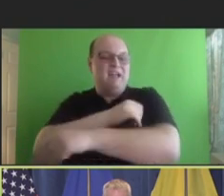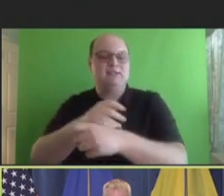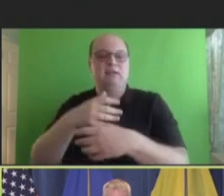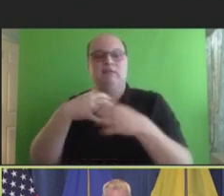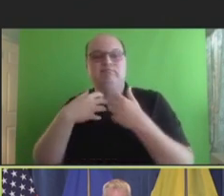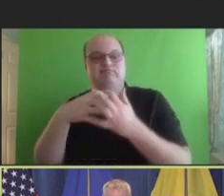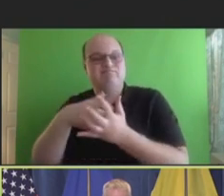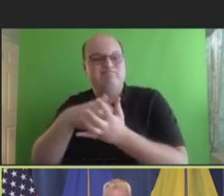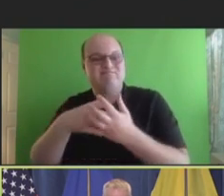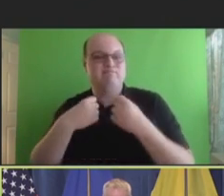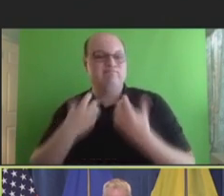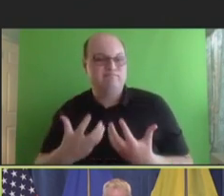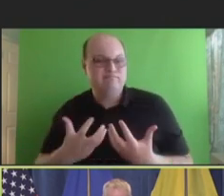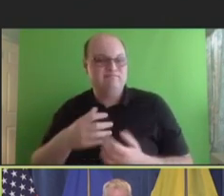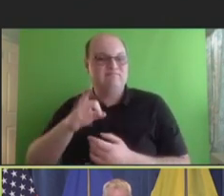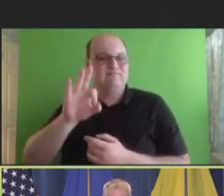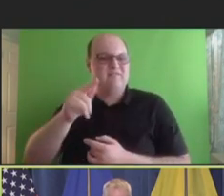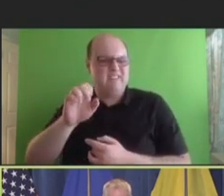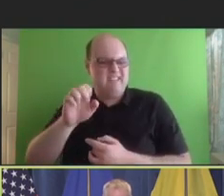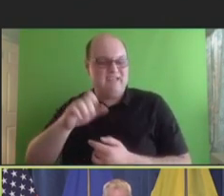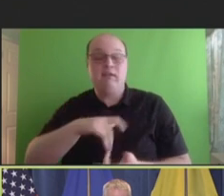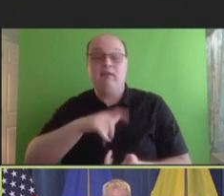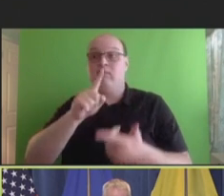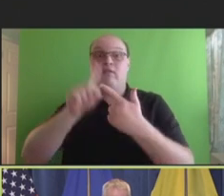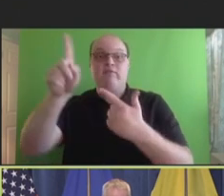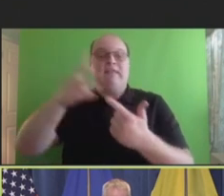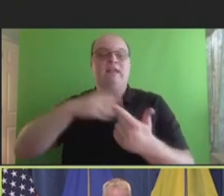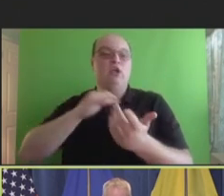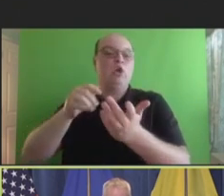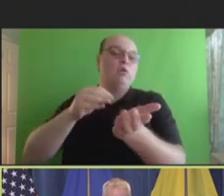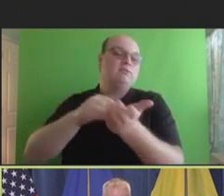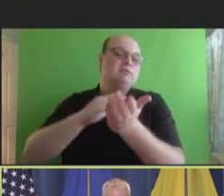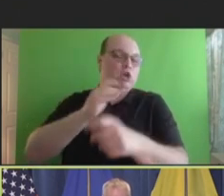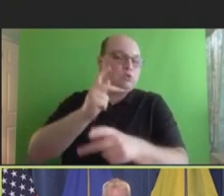from an expert panel on clinician care. And following a short break, we'll hear from our